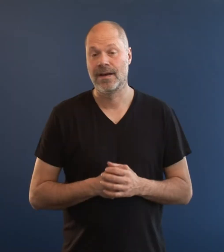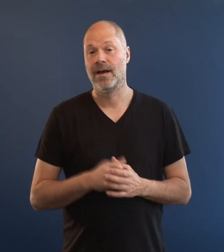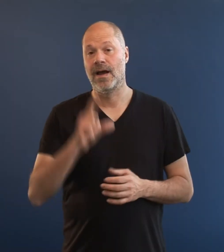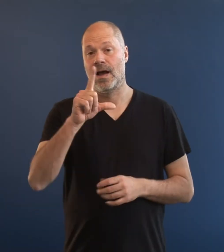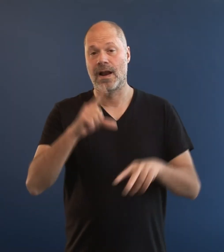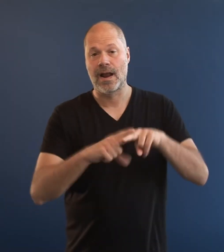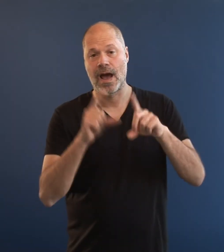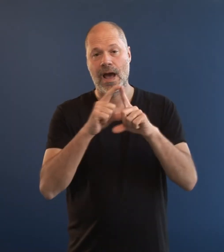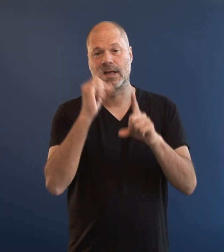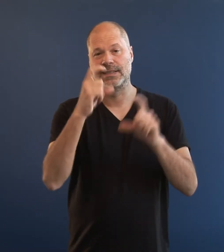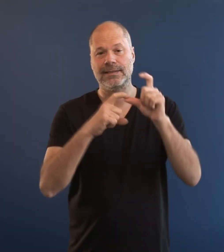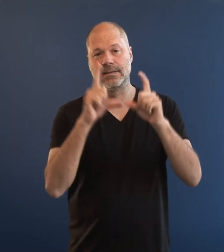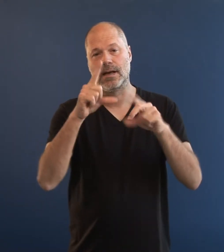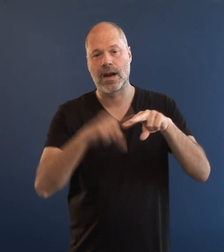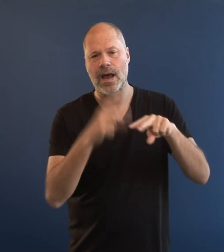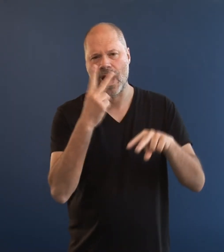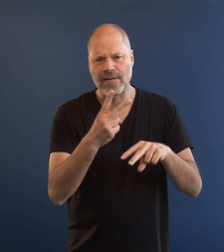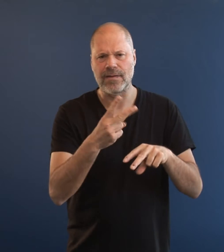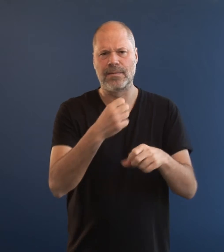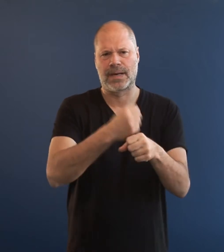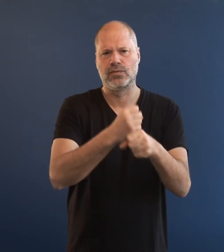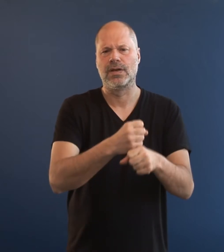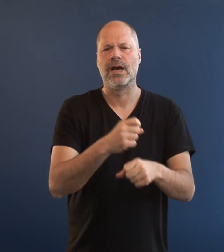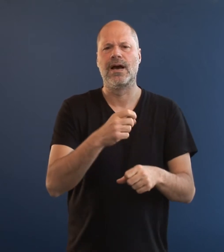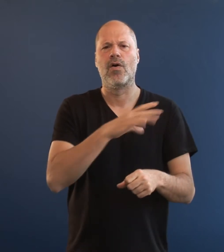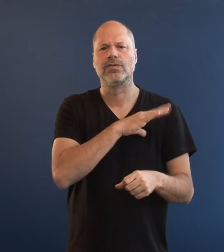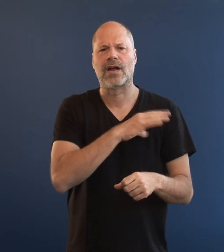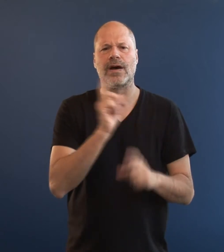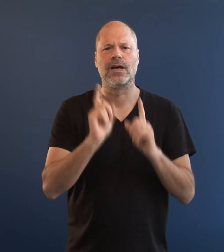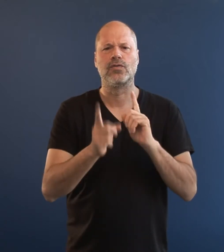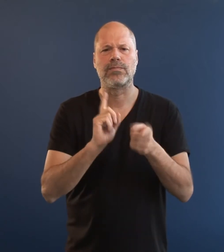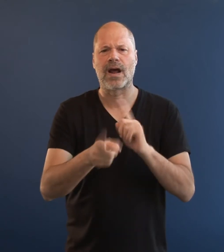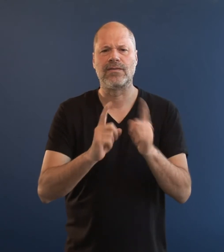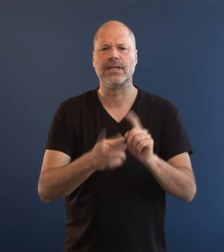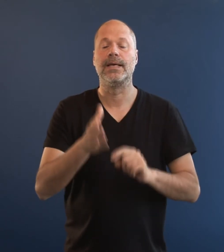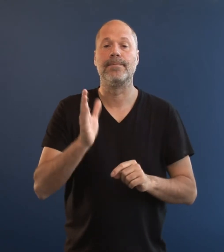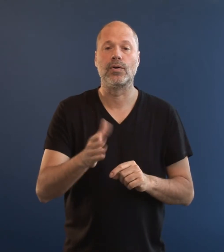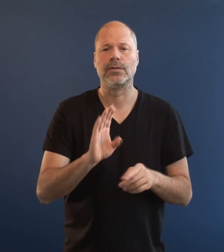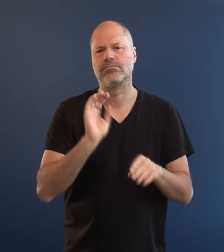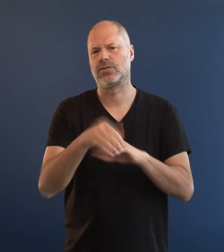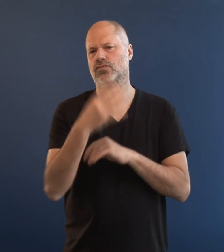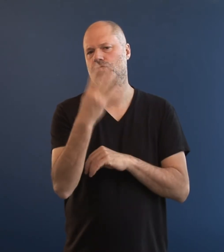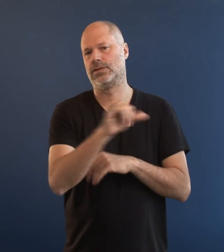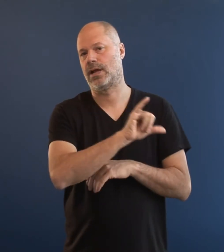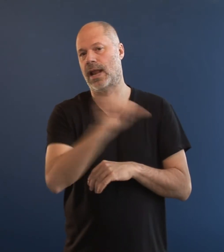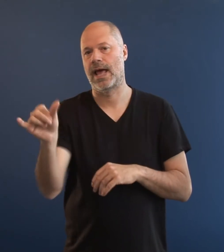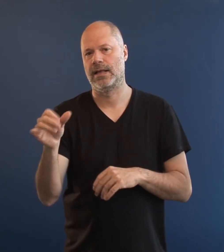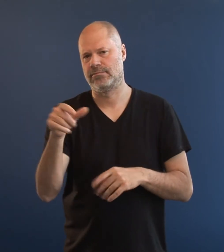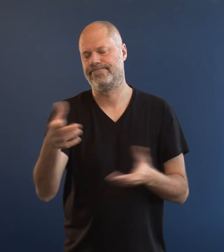Ladislav has been working for a transportation company in Ostrava for more than 40 years